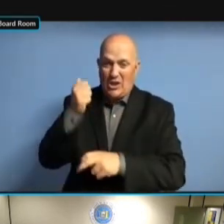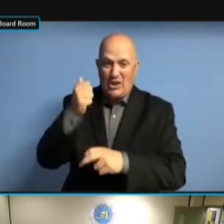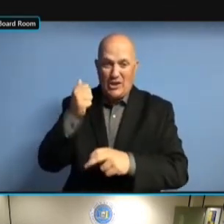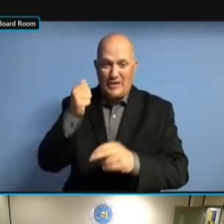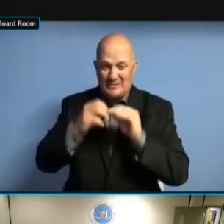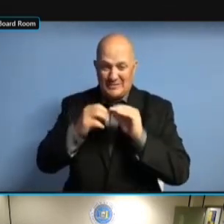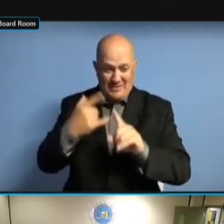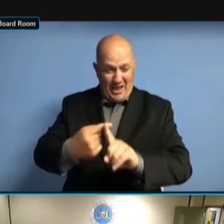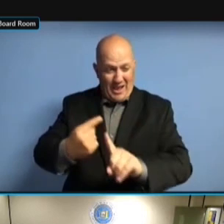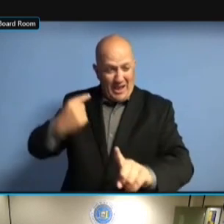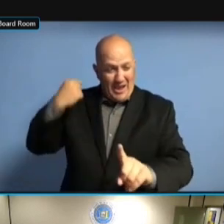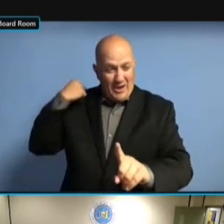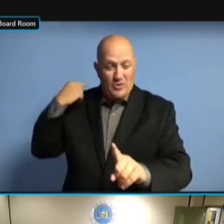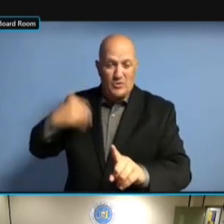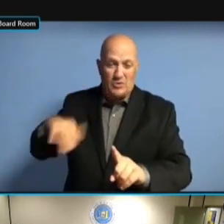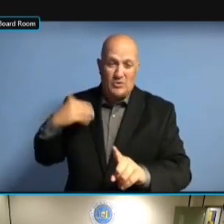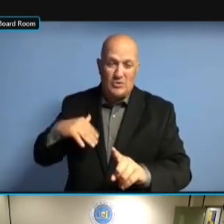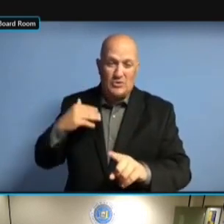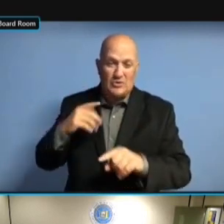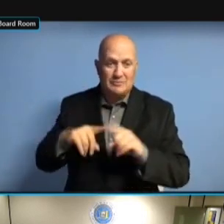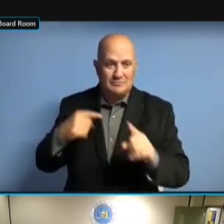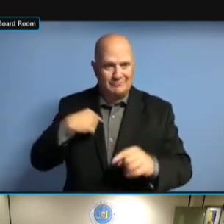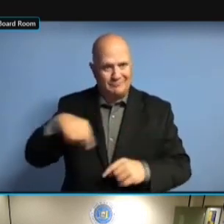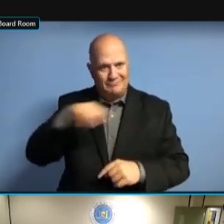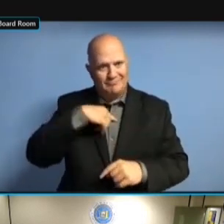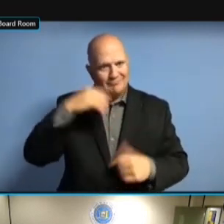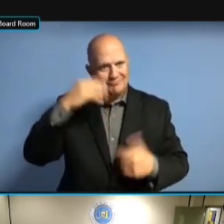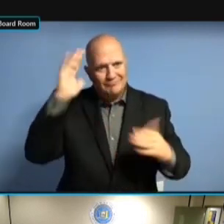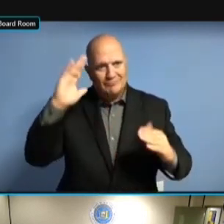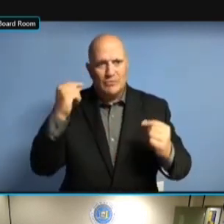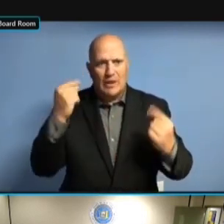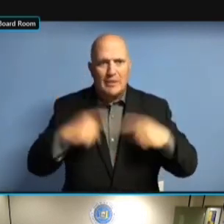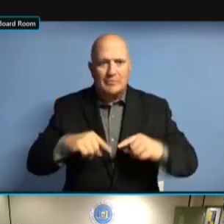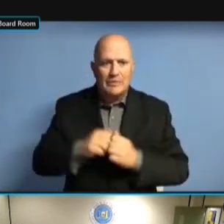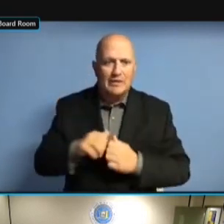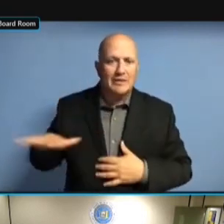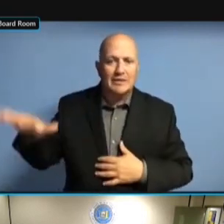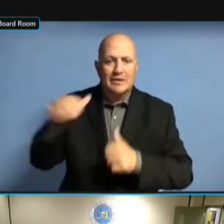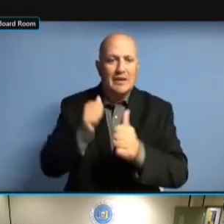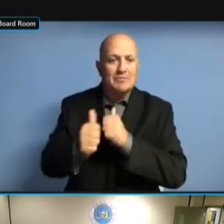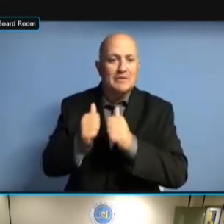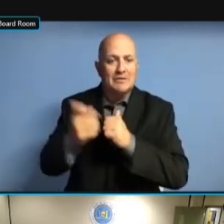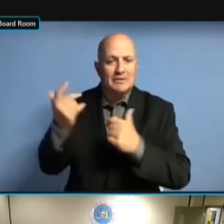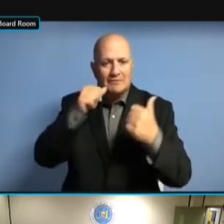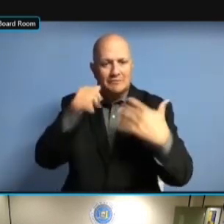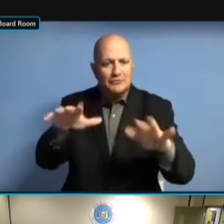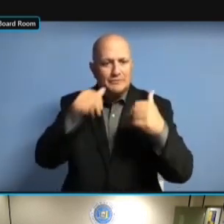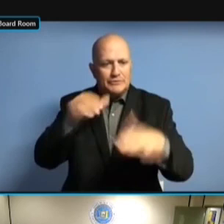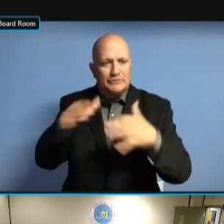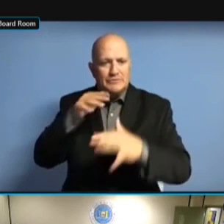HAVE ANY IDEA WHAT THESE PEOPLE WAS DOING HAVE ANY IDEA WHAT THESE PEOPLE WAS DOING OR HAVE ANY IDEA WHAT THESE PEOPLE WAS DOING OR WHAT HAVE ANY IDEA WHAT THESE PEOPLE WAS DOING OR WHAT THE HAVE ANY IDEA WHAT THESE PEOPLE WAS DOING OR WHAT THE CAMPAIGNS WAS DOING OR WHAT THE CAMPAIGNS WAS DOING OR WHAT THE CAMPAIGNS WERE WAS DOING OR WHAT THE CAMPAIGNS WERE DOING WAS DOING OR WHAT THE CAMPAIGNS WERE DOING BECAUSE WAS DOING OR WHAT THE CAMPAIGNS WERE DOING BECAUSE THE WAS DOING OR WHAT THE CAMPAIGNS WERE DOING BECAUSE THE FILINGS WERE DOING BECAUSE THE FILINGS WERE DOING BECAUSE THE FILINGS WEREN'T WERE DOING BECAUSE THE FILINGS WEREN'T MADE, WERE DOING BECAUSE THE FILINGS WEREN'T MADE, THAT'S WERE DOING BECAUSE THE FILINGS WEREN'T MADE, THAT'S SHAMEFUL. WEREN'T MADE, THAT'S SHAMEFUL. WEREN'T MADE, THAT'S SHAMEFUL. >> WEREN'T MADE, THAT'S SHAMEFUL. >> THIS WEREN'T MADE, THAT'S SHAMEFUL. >> THIS IS WEREN'T MADE, THAT'S SHAMEFUL. >> THIS IS LIKE WEREN'T MADE, THAT'S SHAMEFUL. >> THIS IS LIKE THE